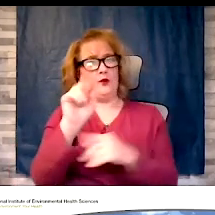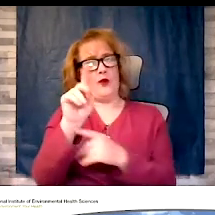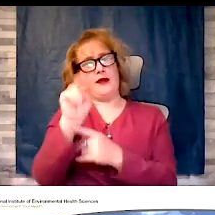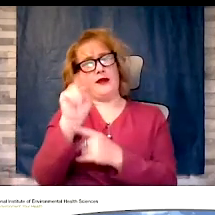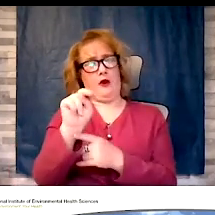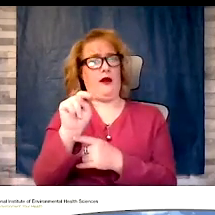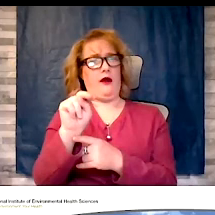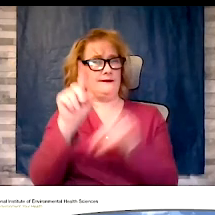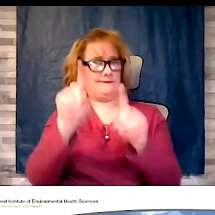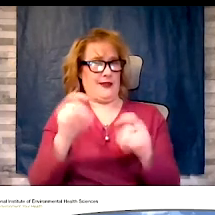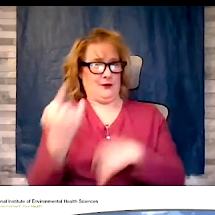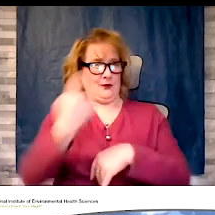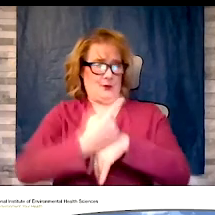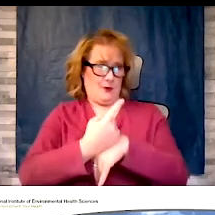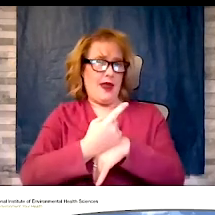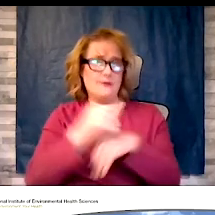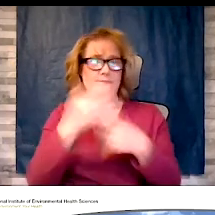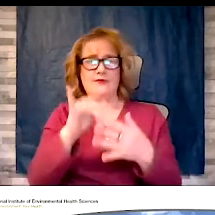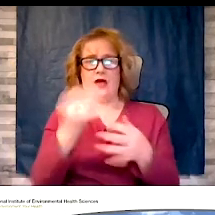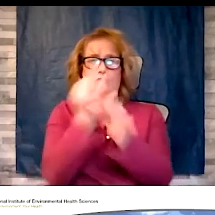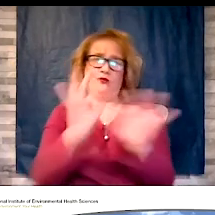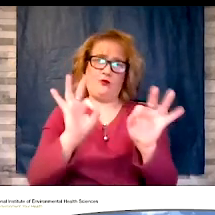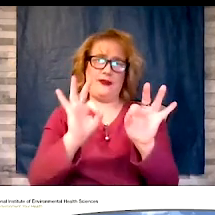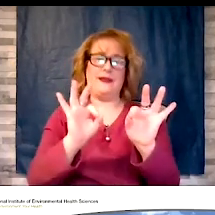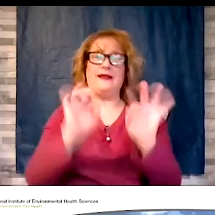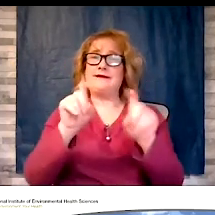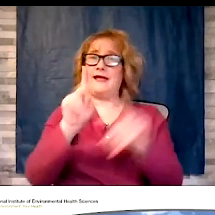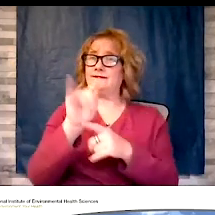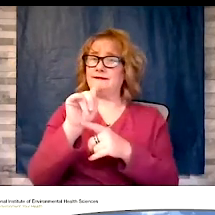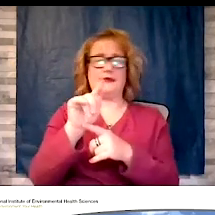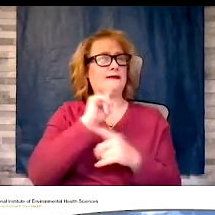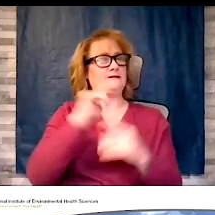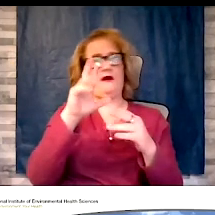test kit are limited. Tonight's